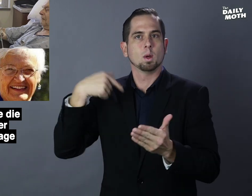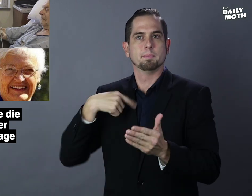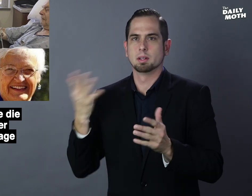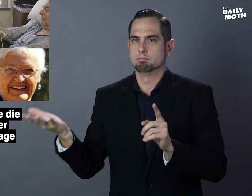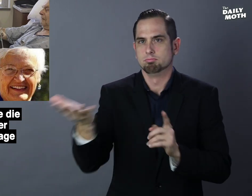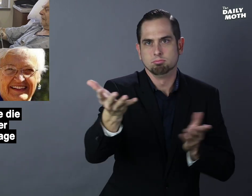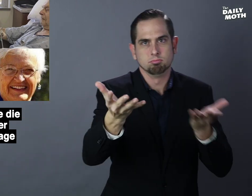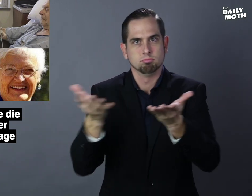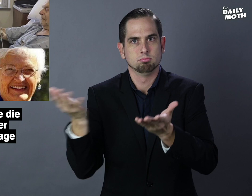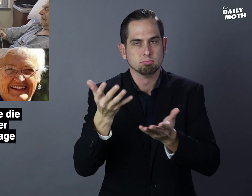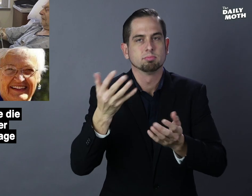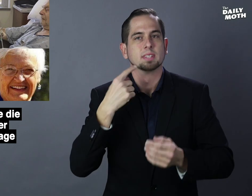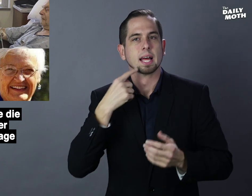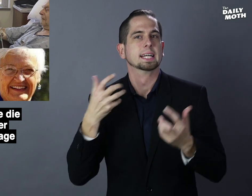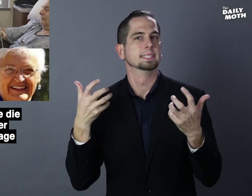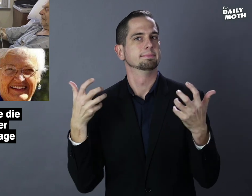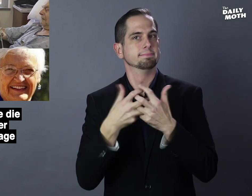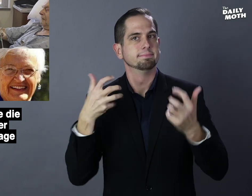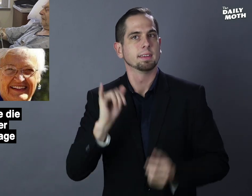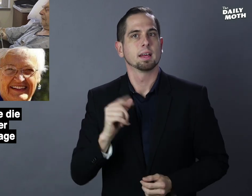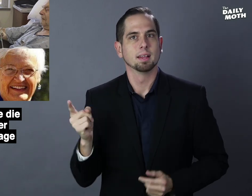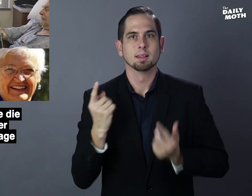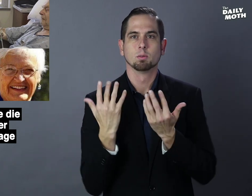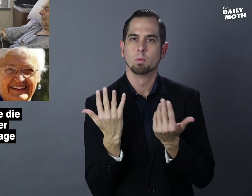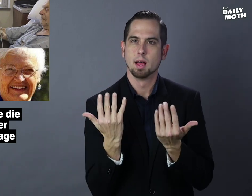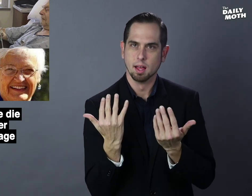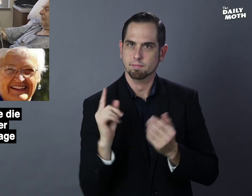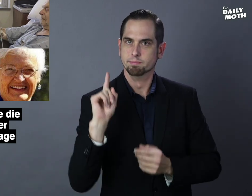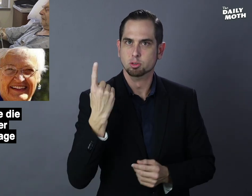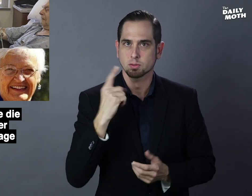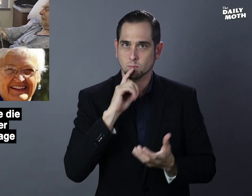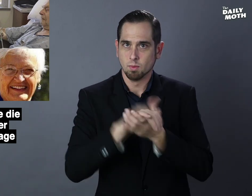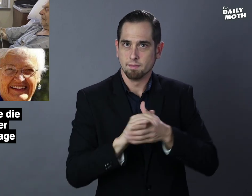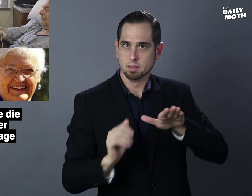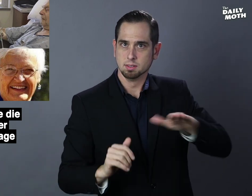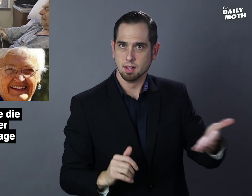him, and that it is fitting that he waited for his wife to go